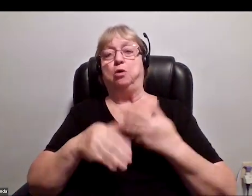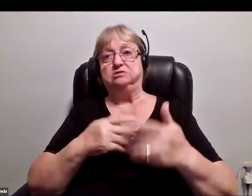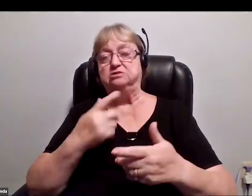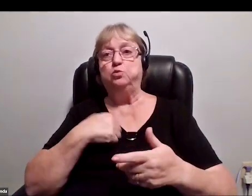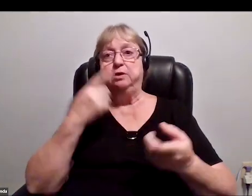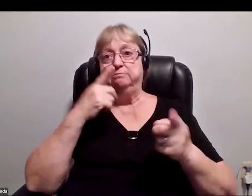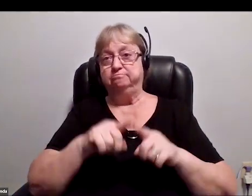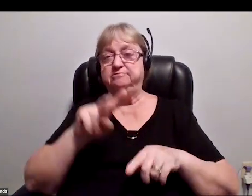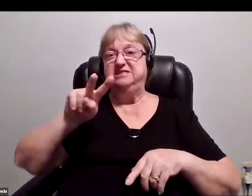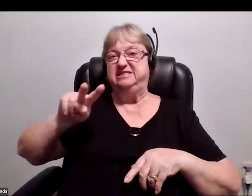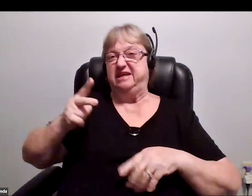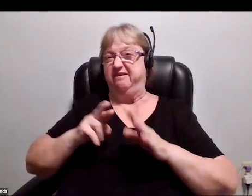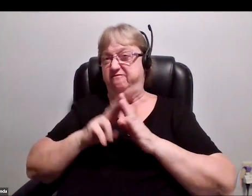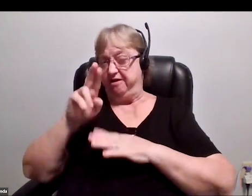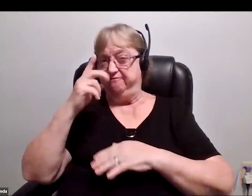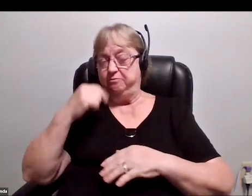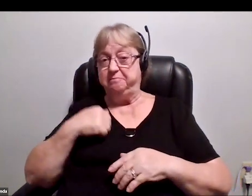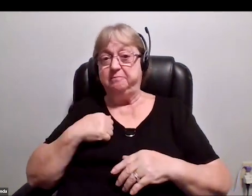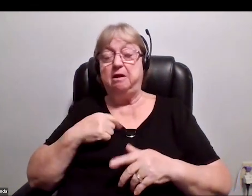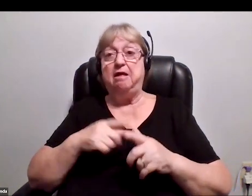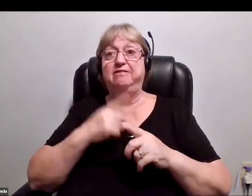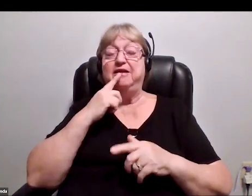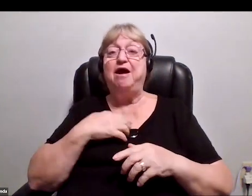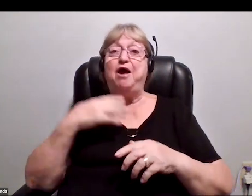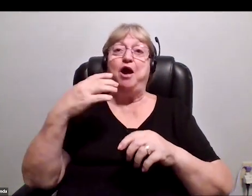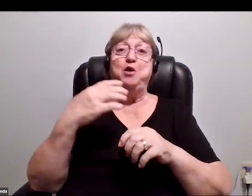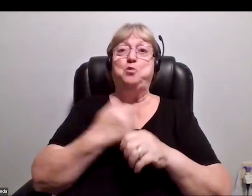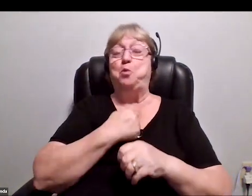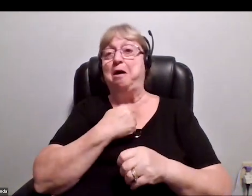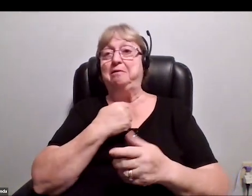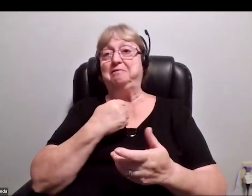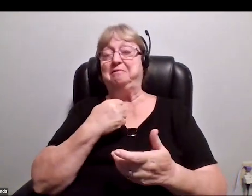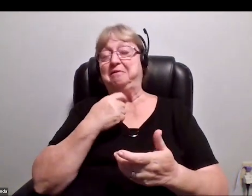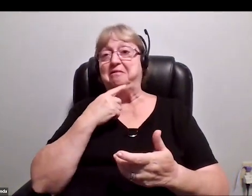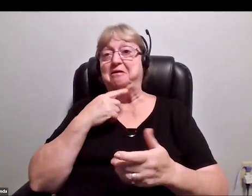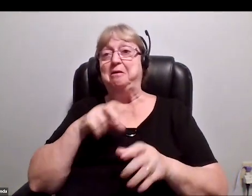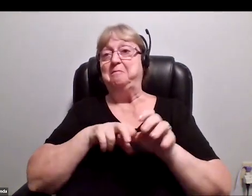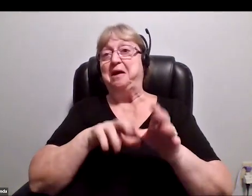on the second flight, and then, I won the passenger jackpot because Jeff Bezos wanted to fly a guest